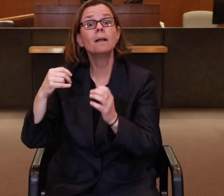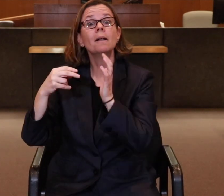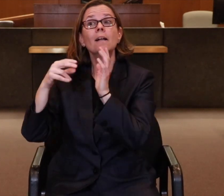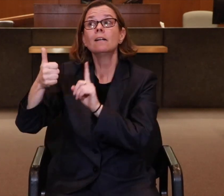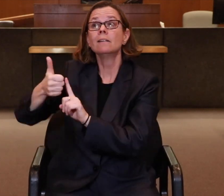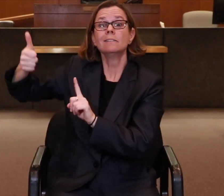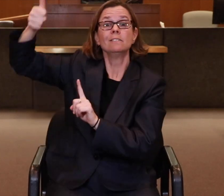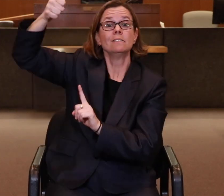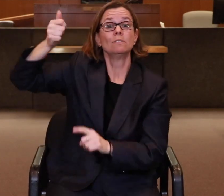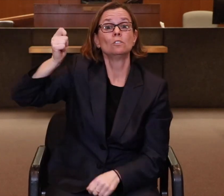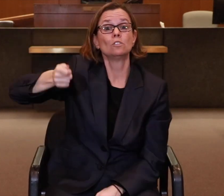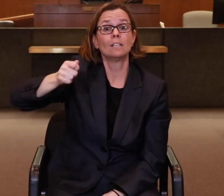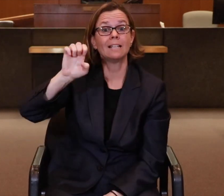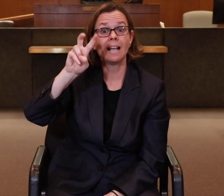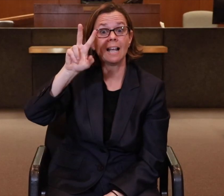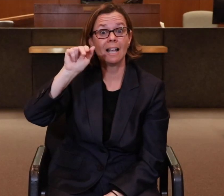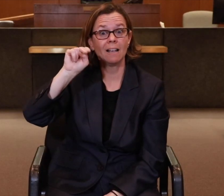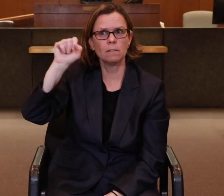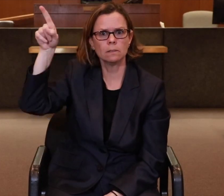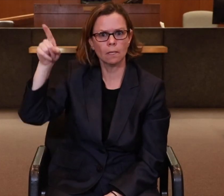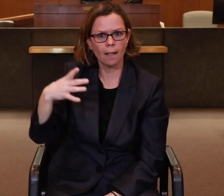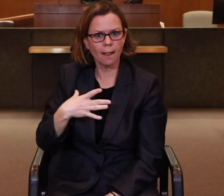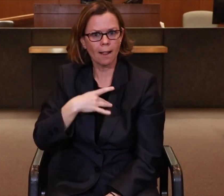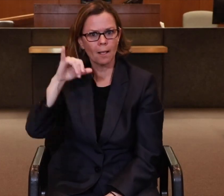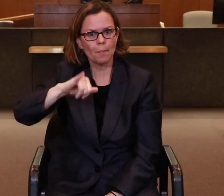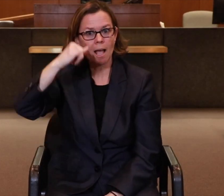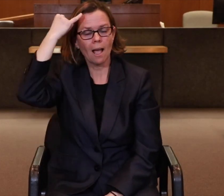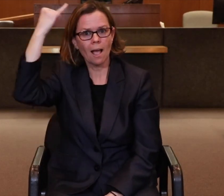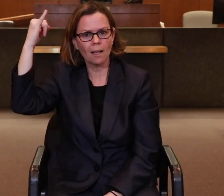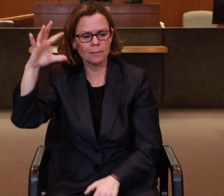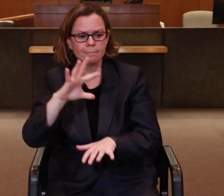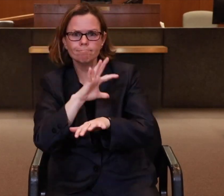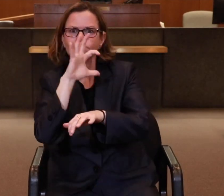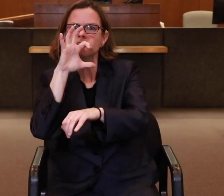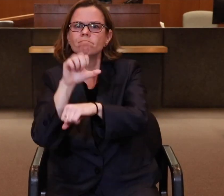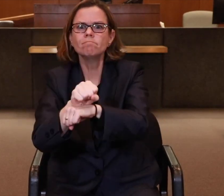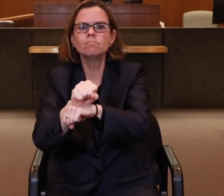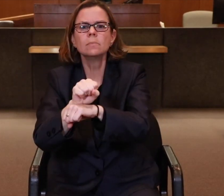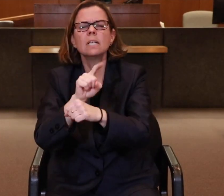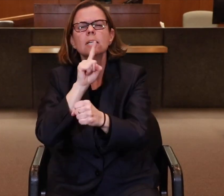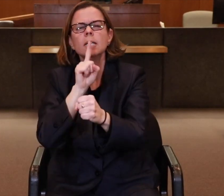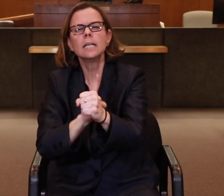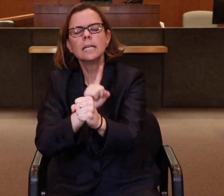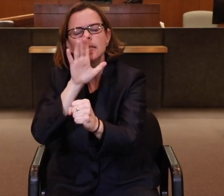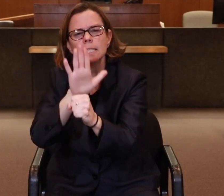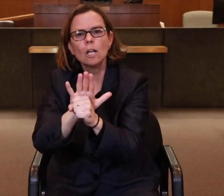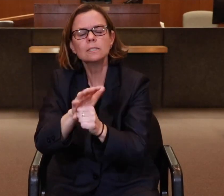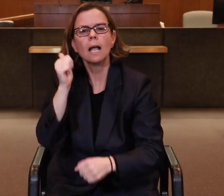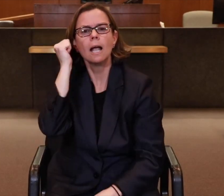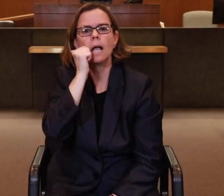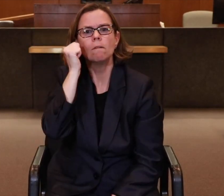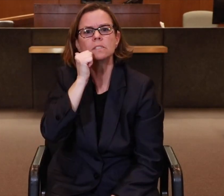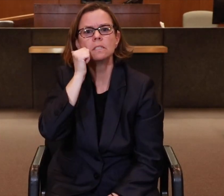Judge Evans really liked the idea of guaranteeing that the courtroom